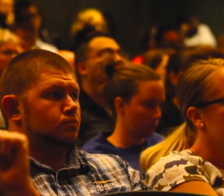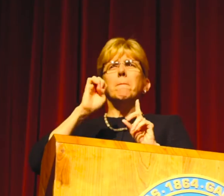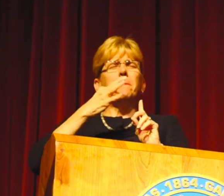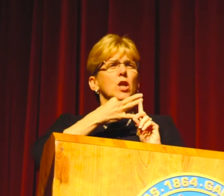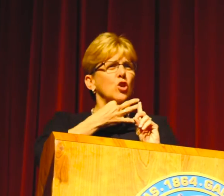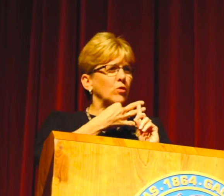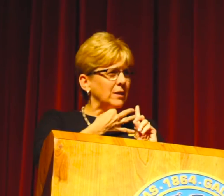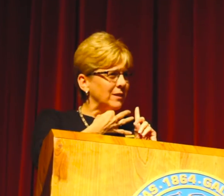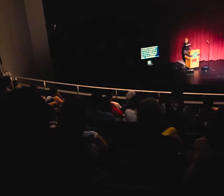How? Be curious.